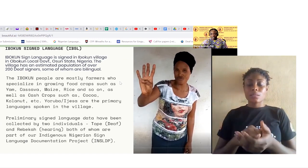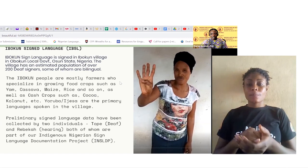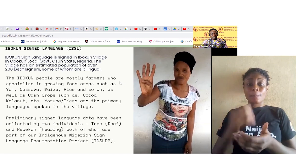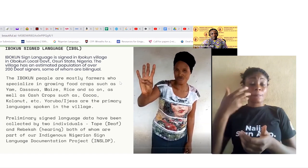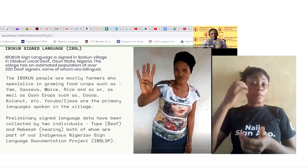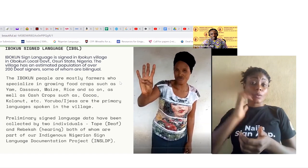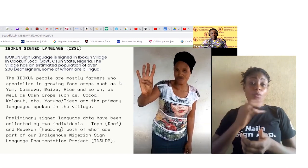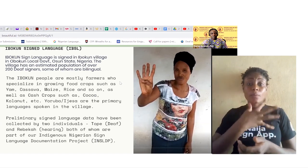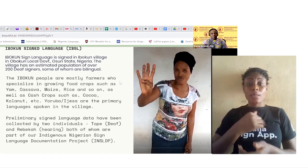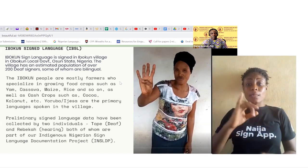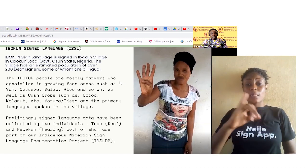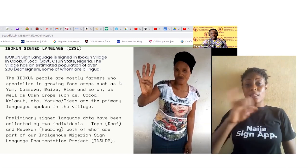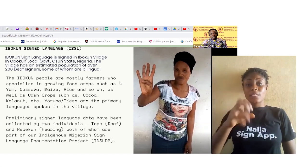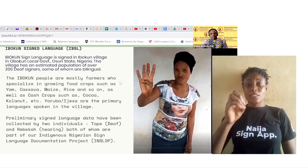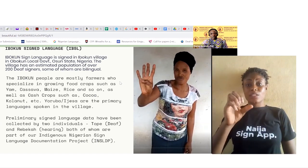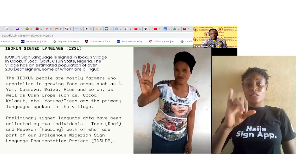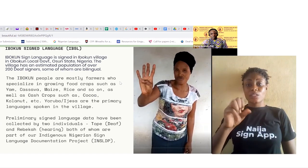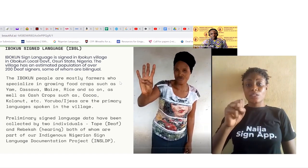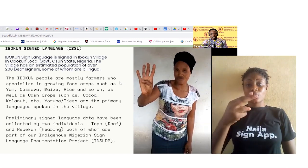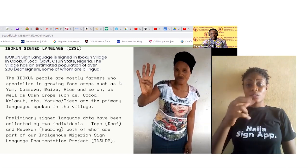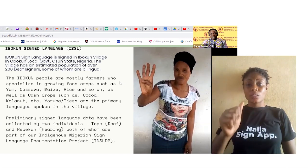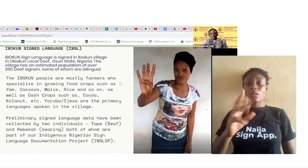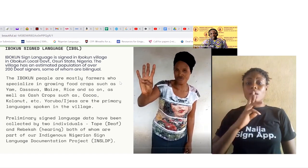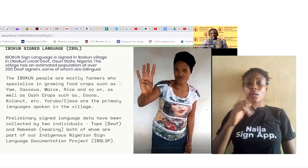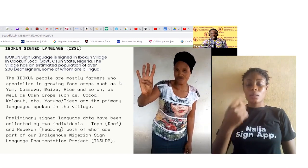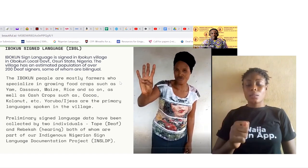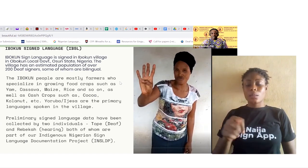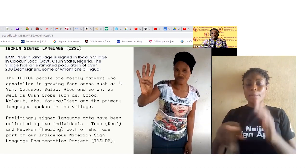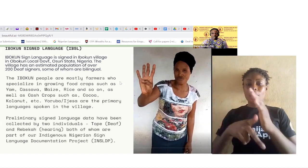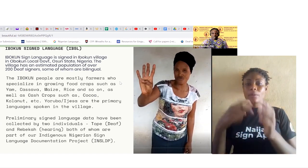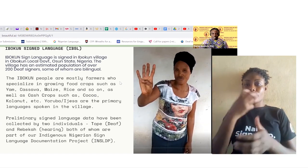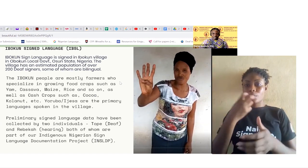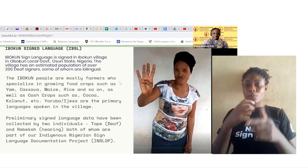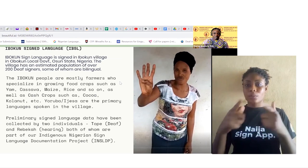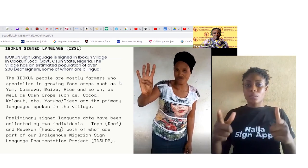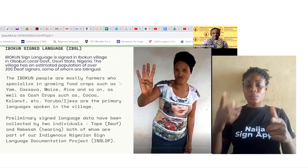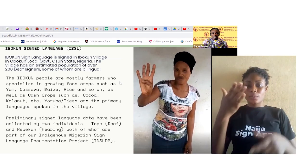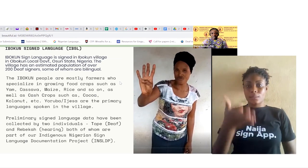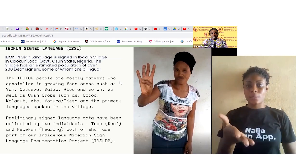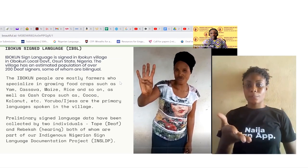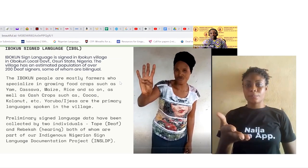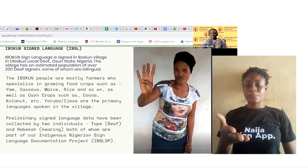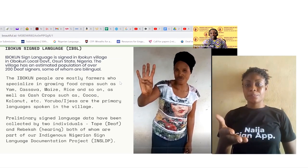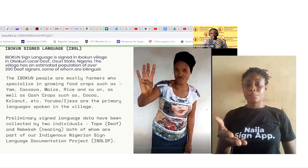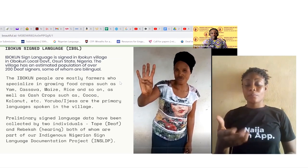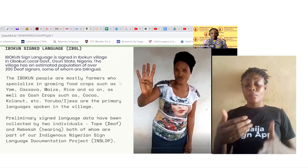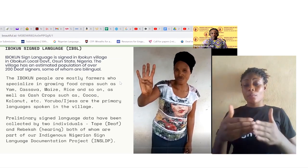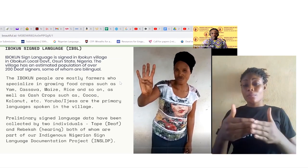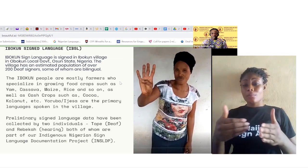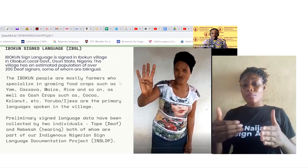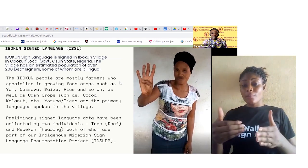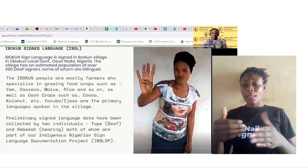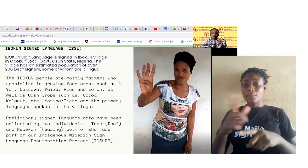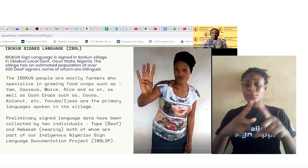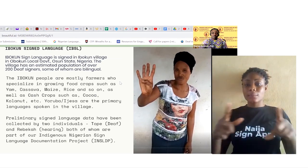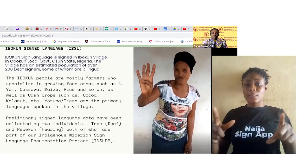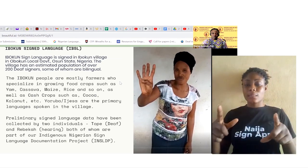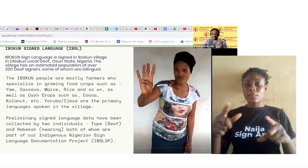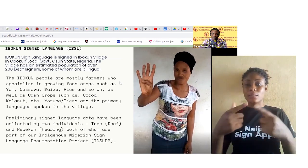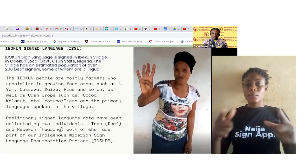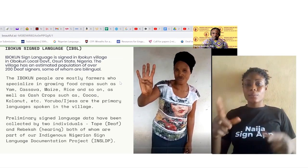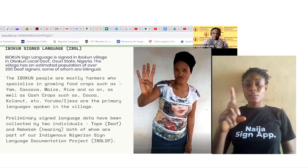this village. Preliminary signed language data that have been collected from this community